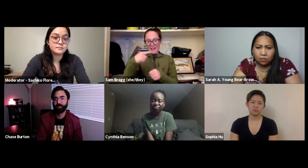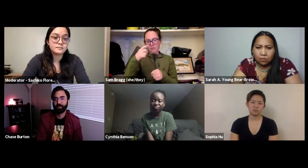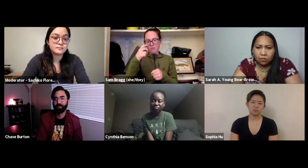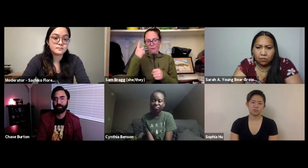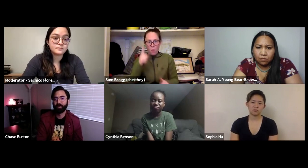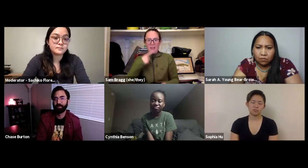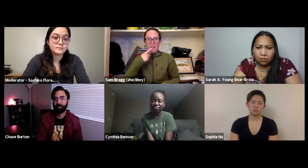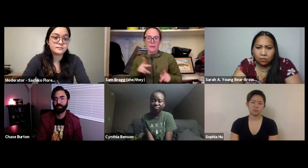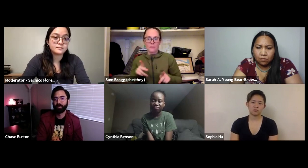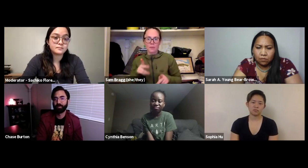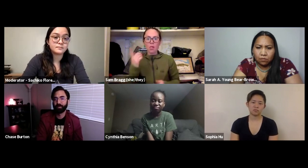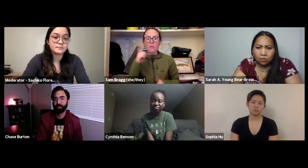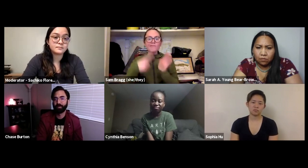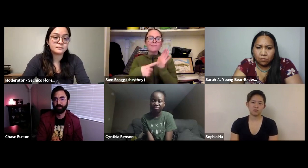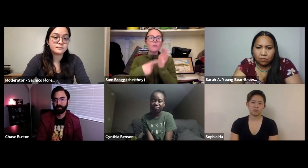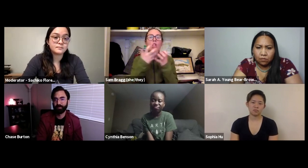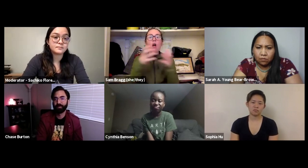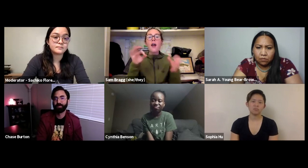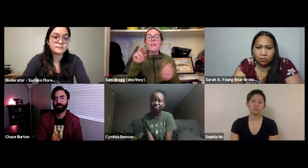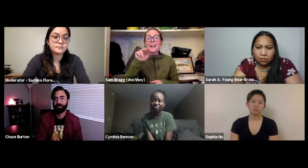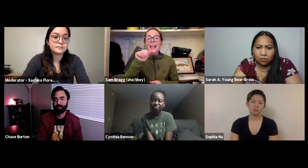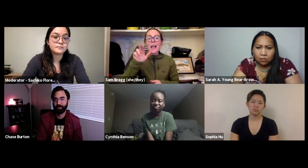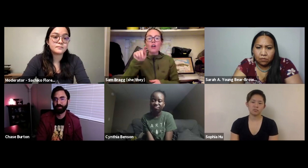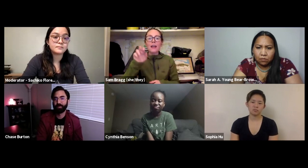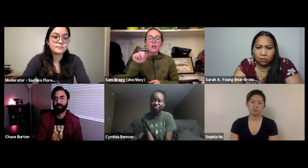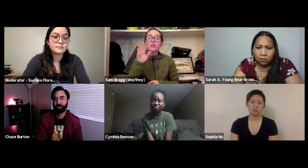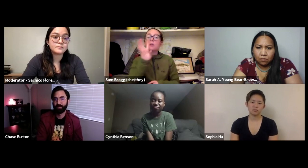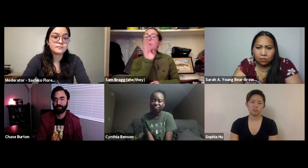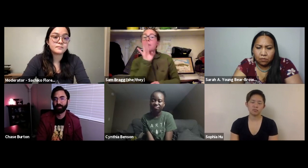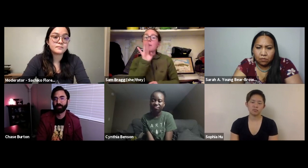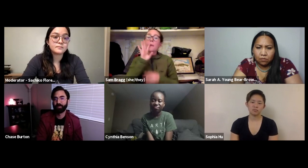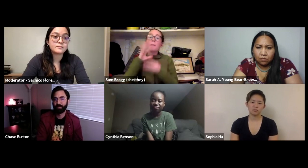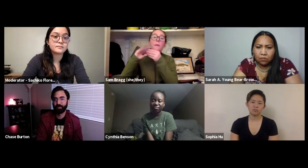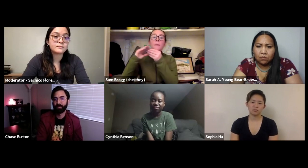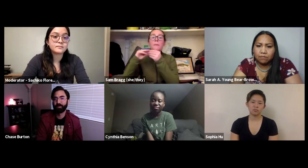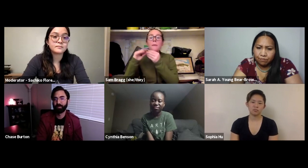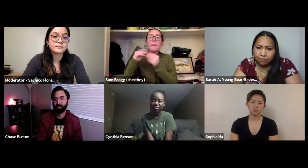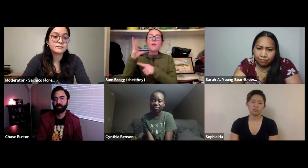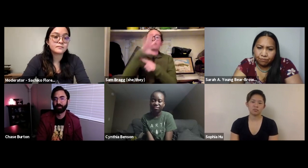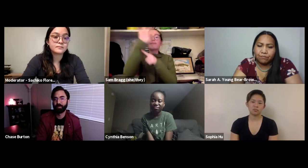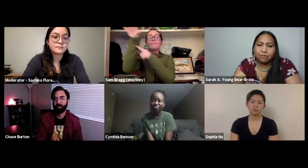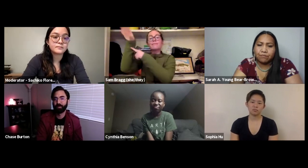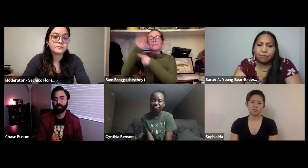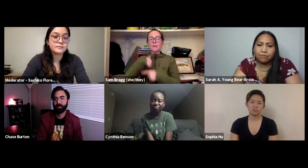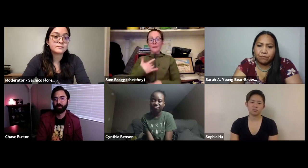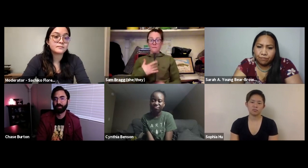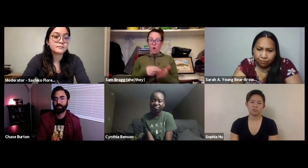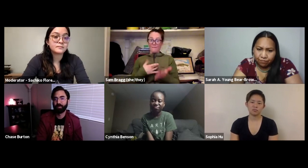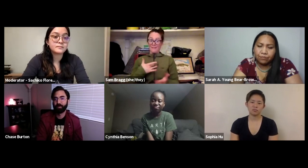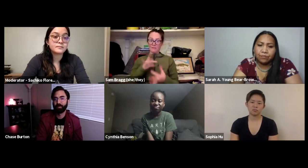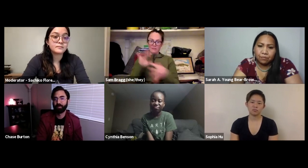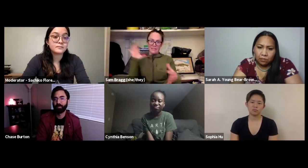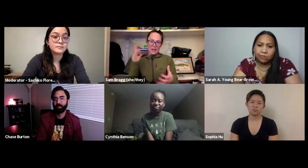films for hearing people, for instance, oftentimes when a film has a narrator, the film footage